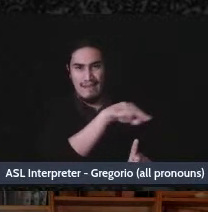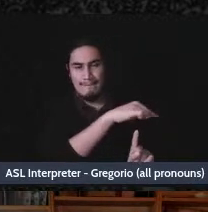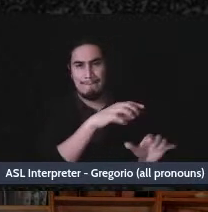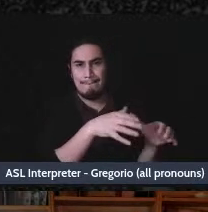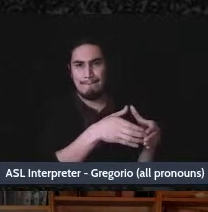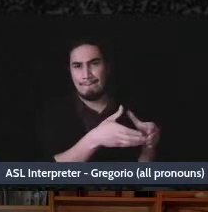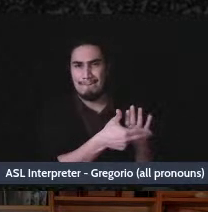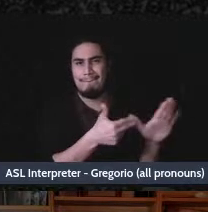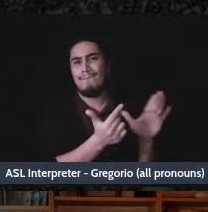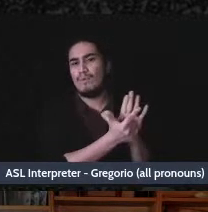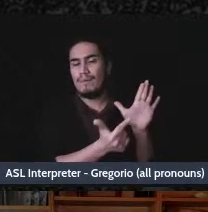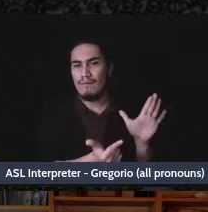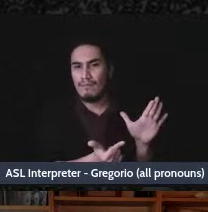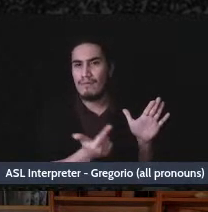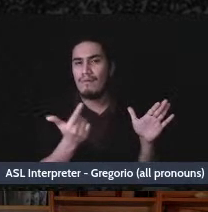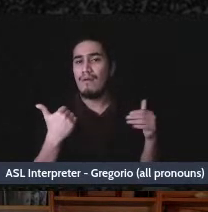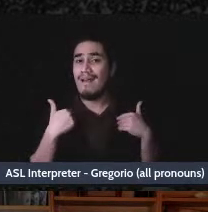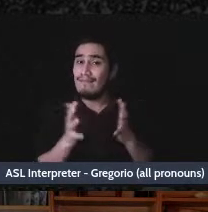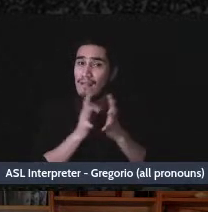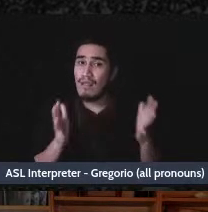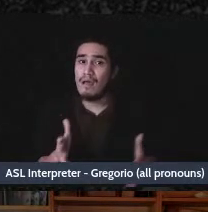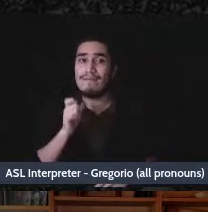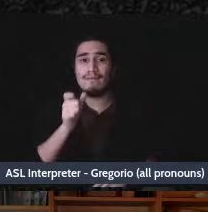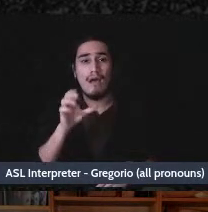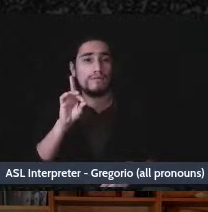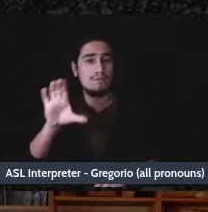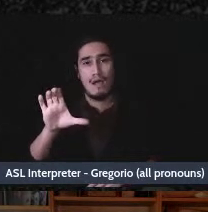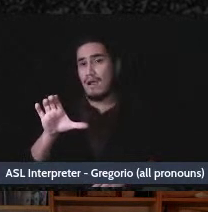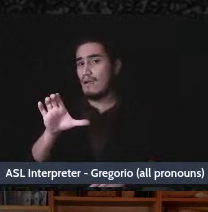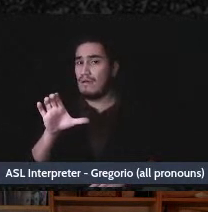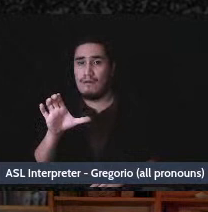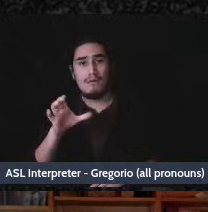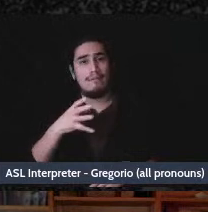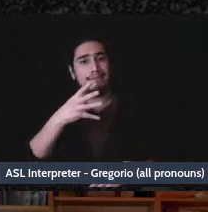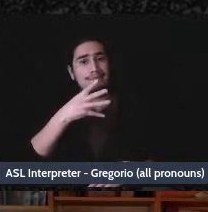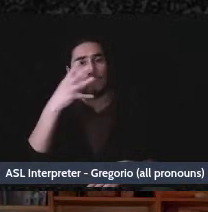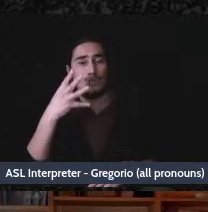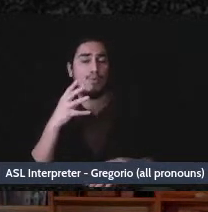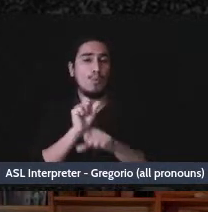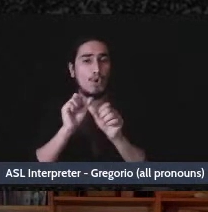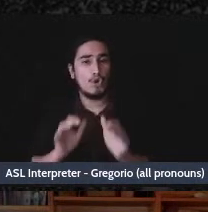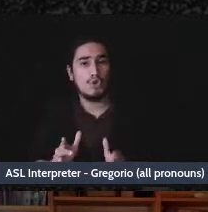We have a lot of undocumented migrant workers we provide mutual aid for, and it's been